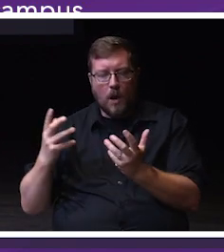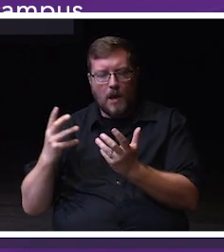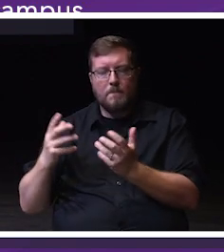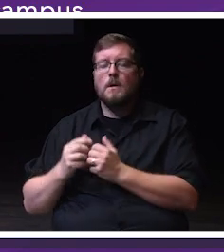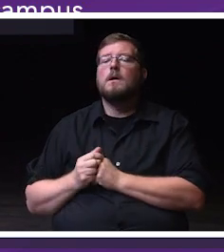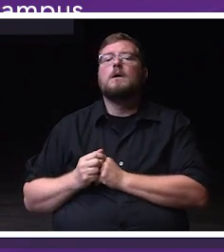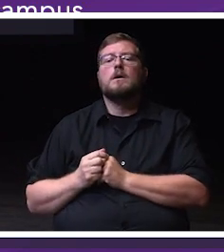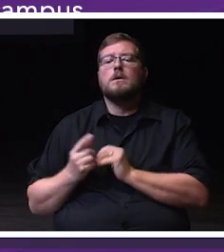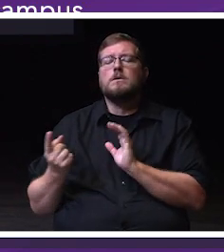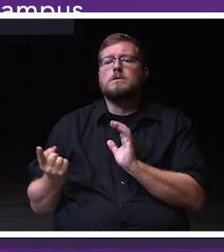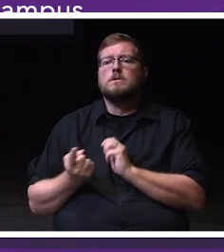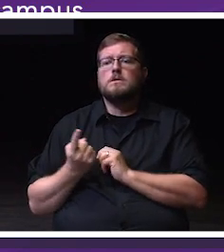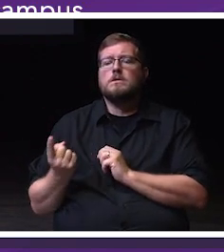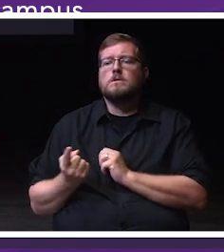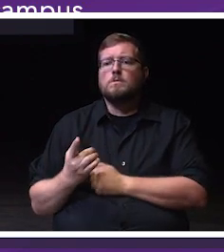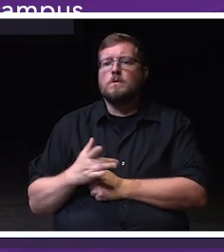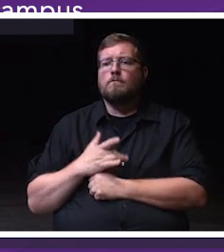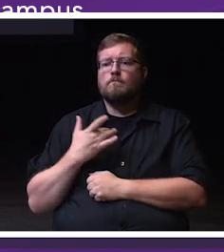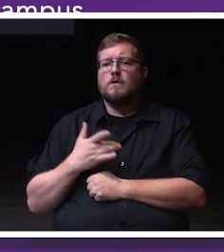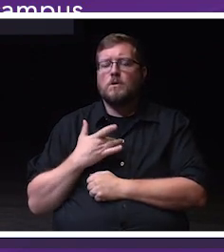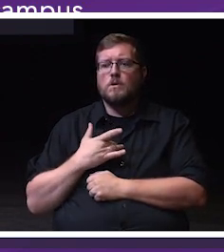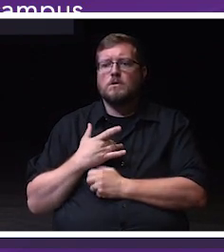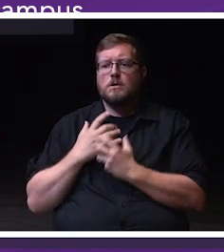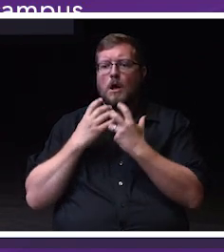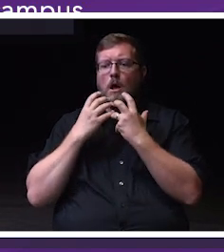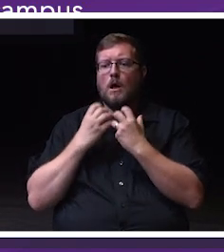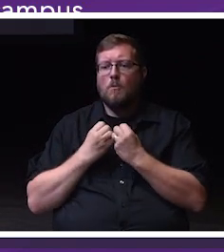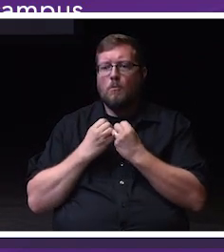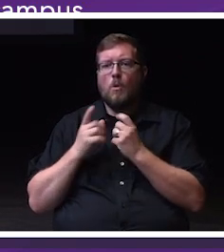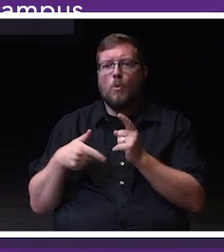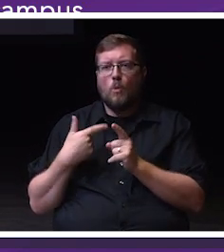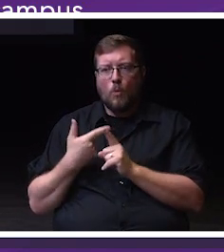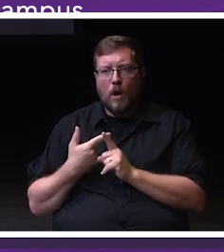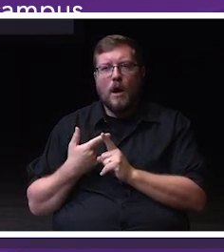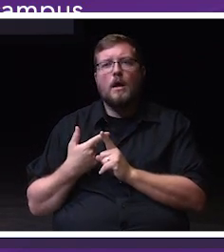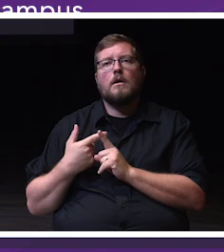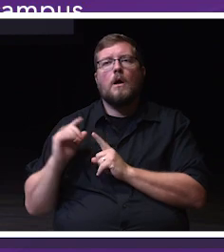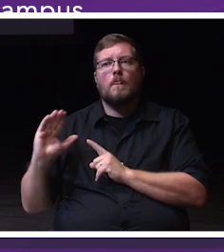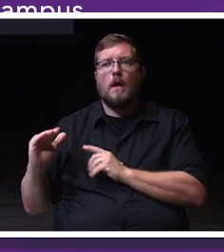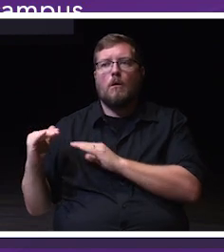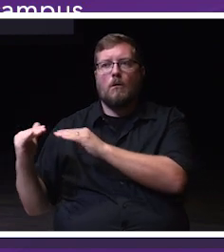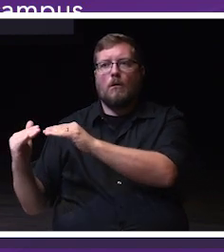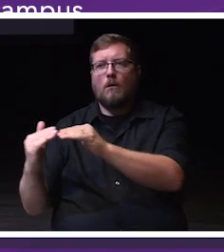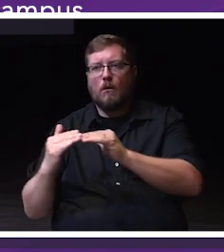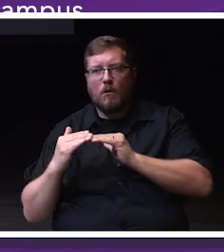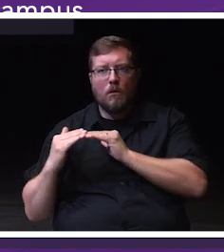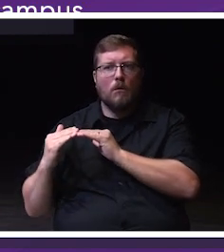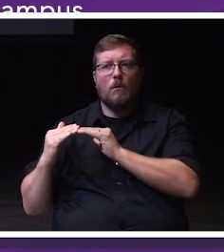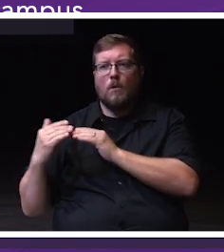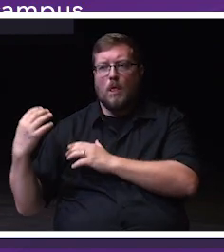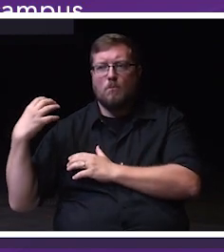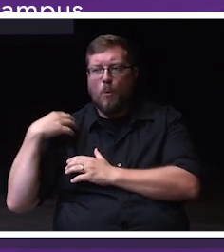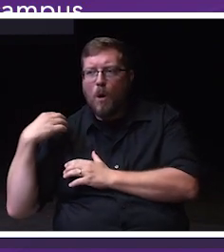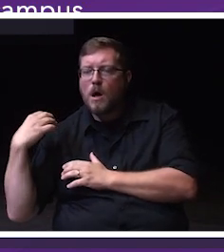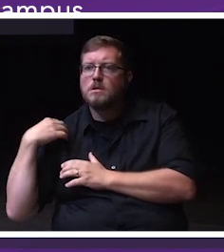they matter when they are valued by their coworkers, by their supervisor, by their colleagues,